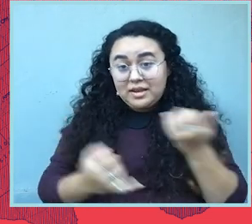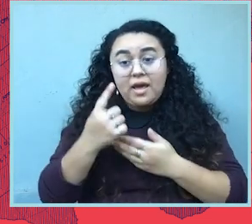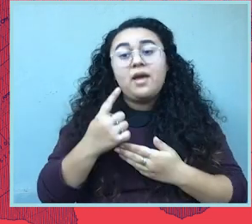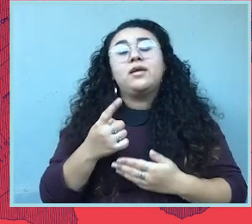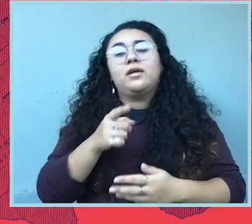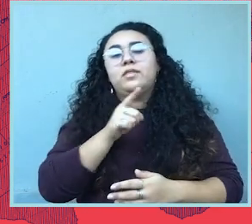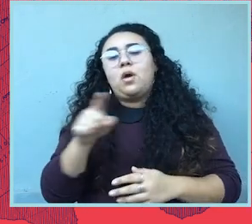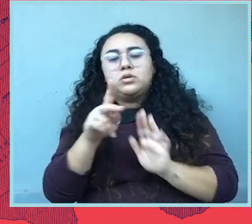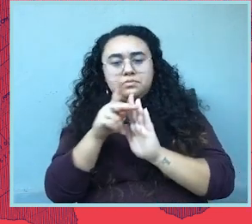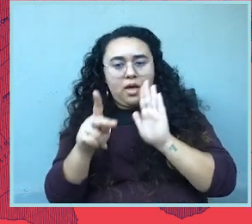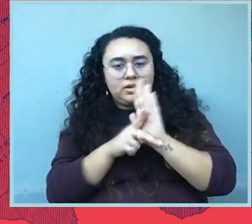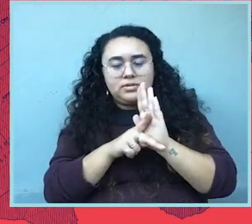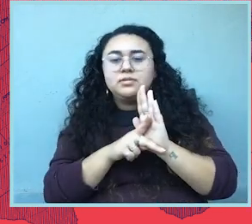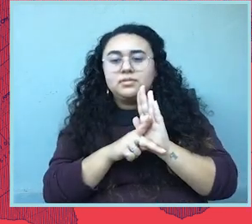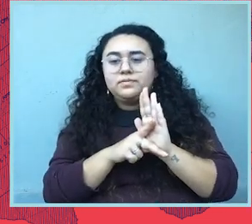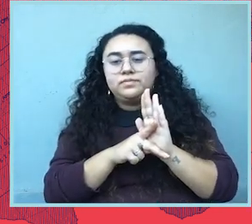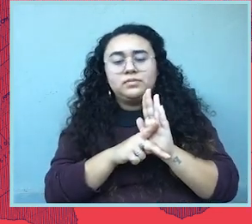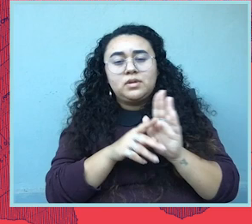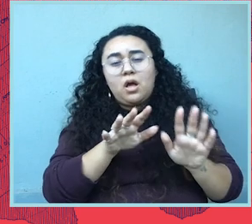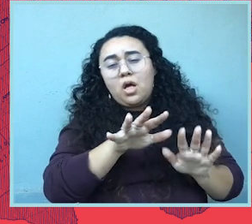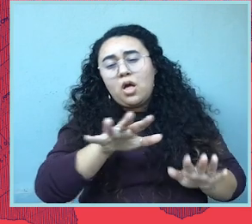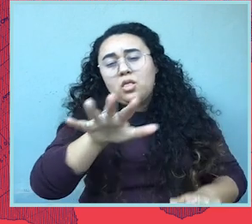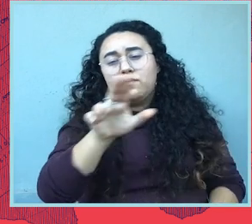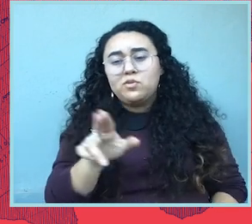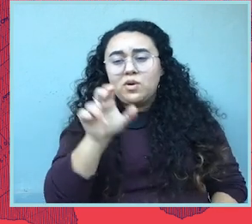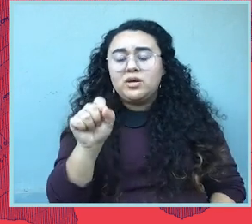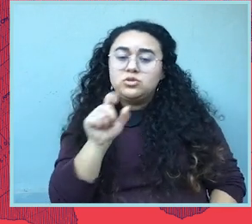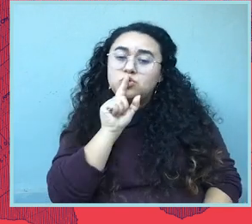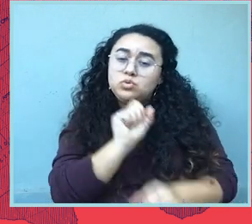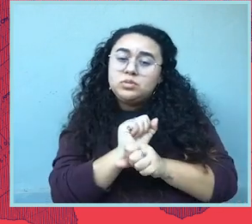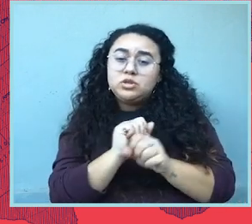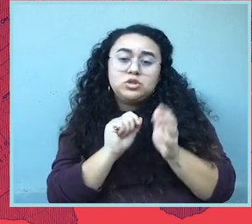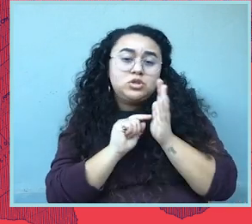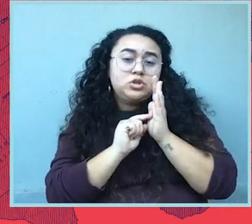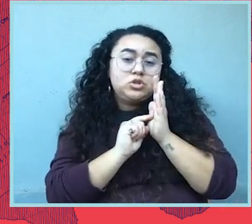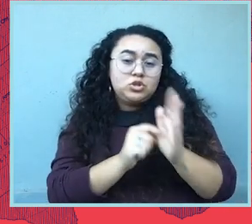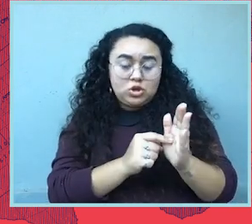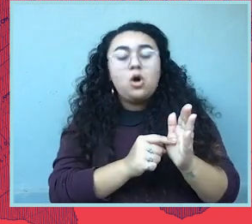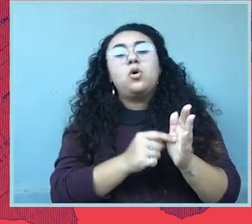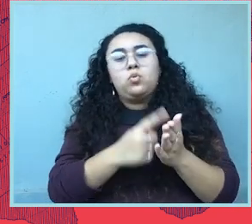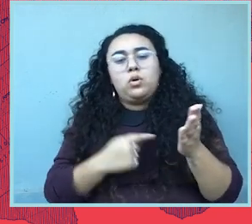here today, that those policies across the country actually reflect the policies that